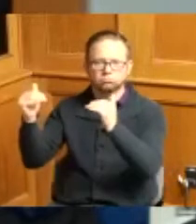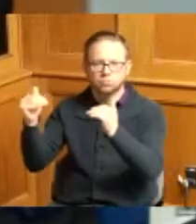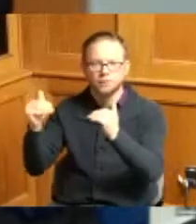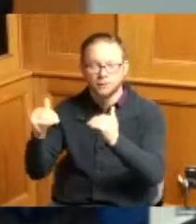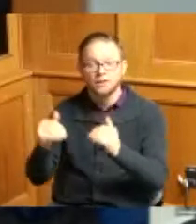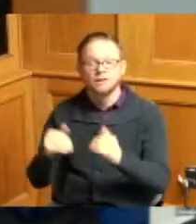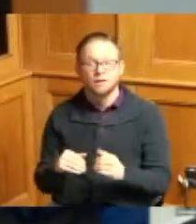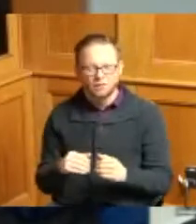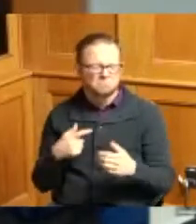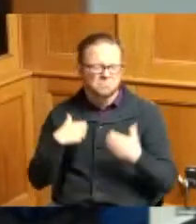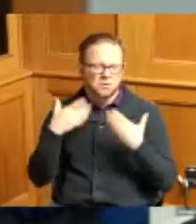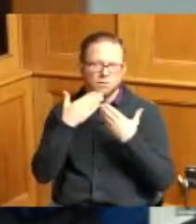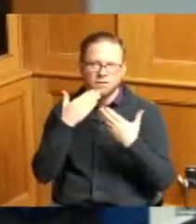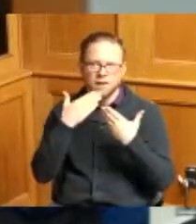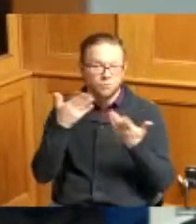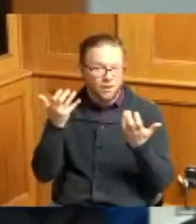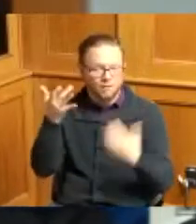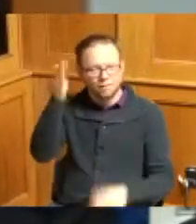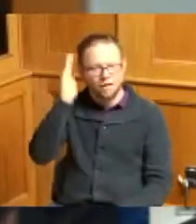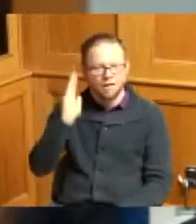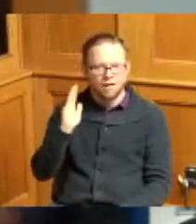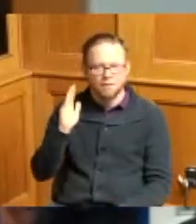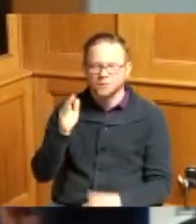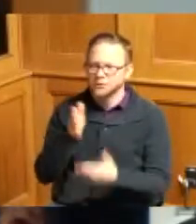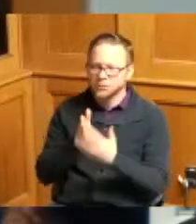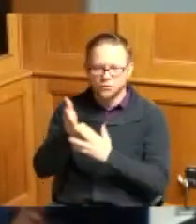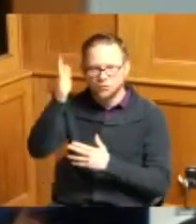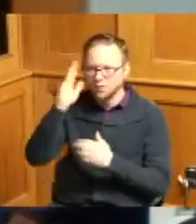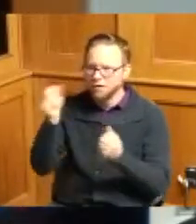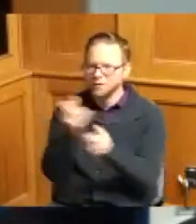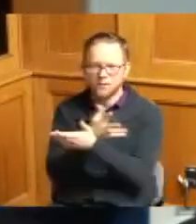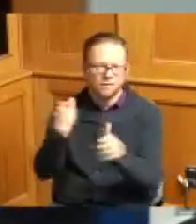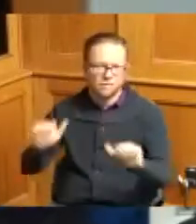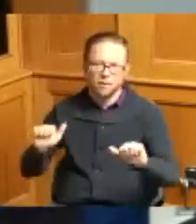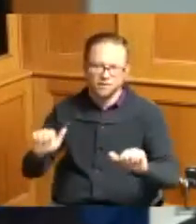we just like to thank god because through god everything is possible thank you so much